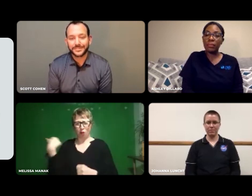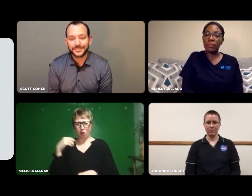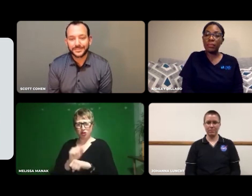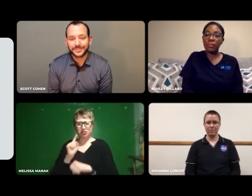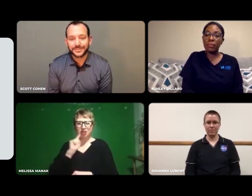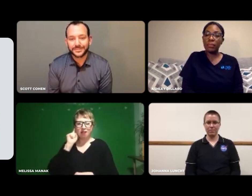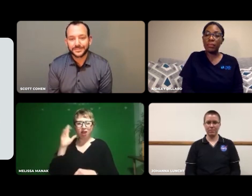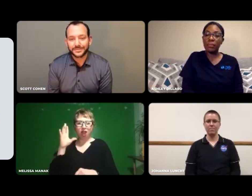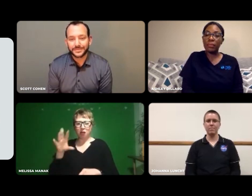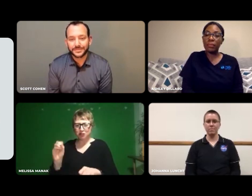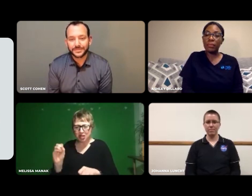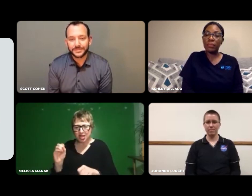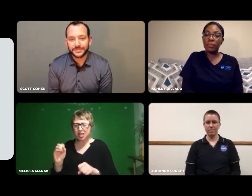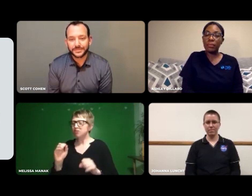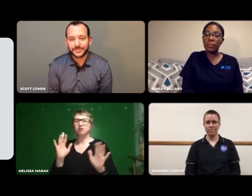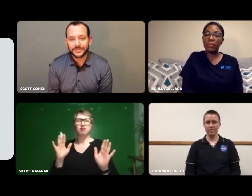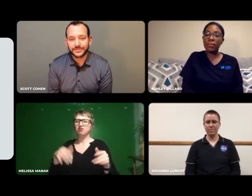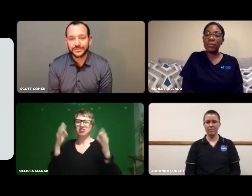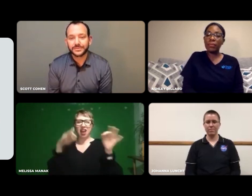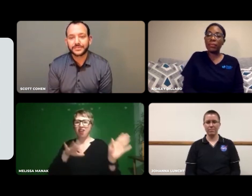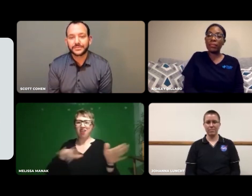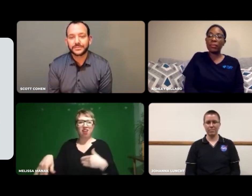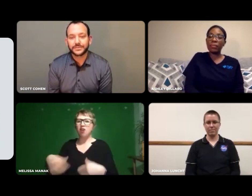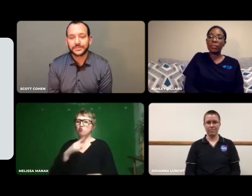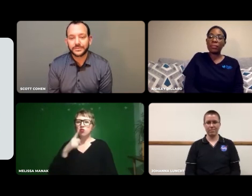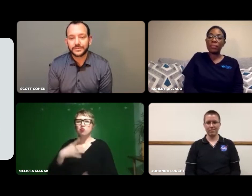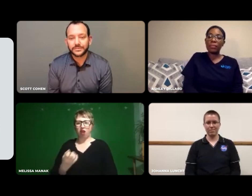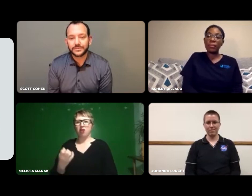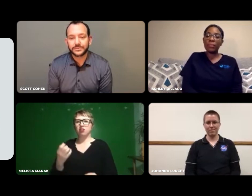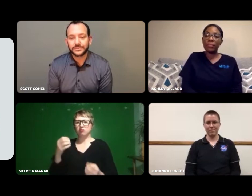I worked with a deaf company before and decided I wanted a